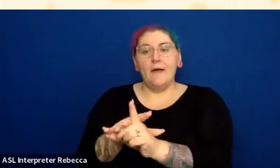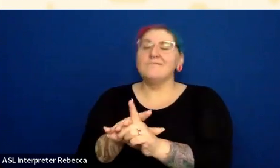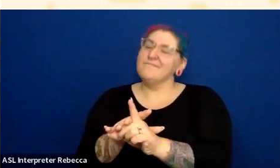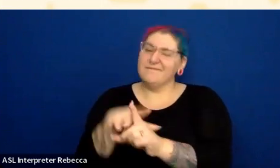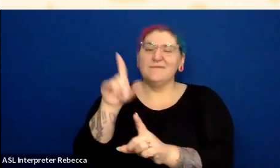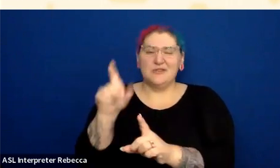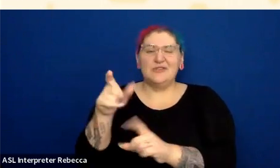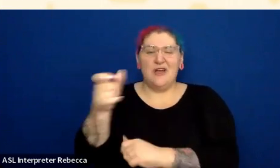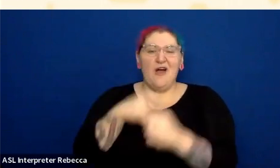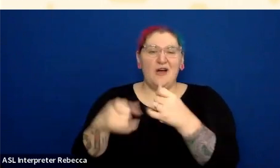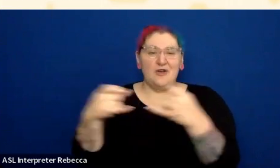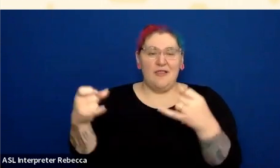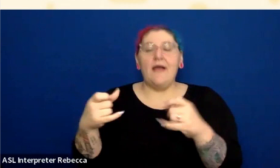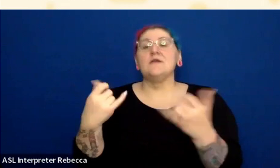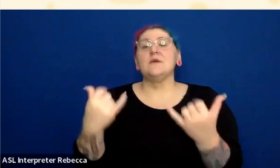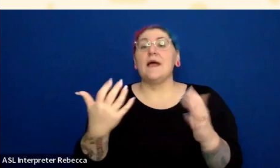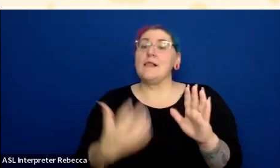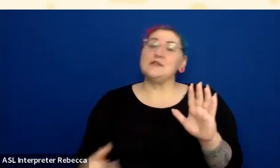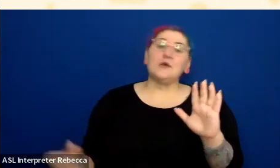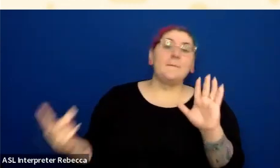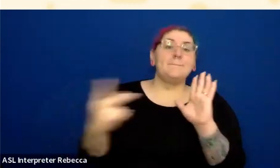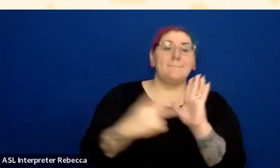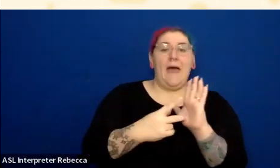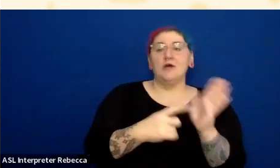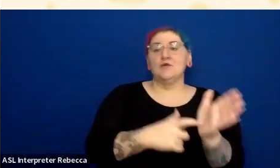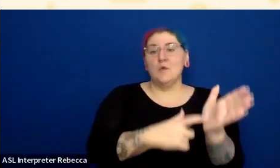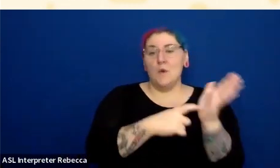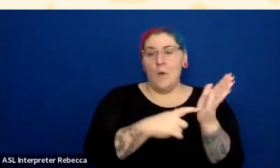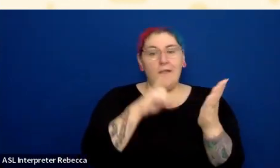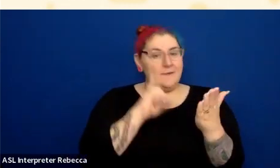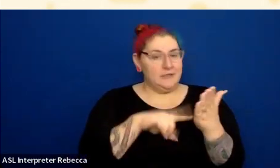and that is, you've got not just the contrast requirement,